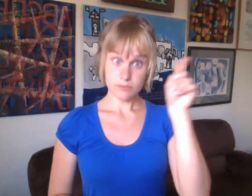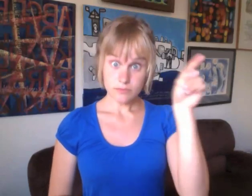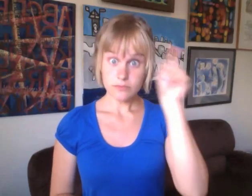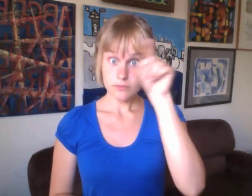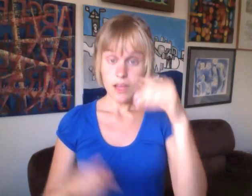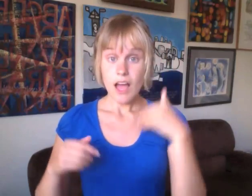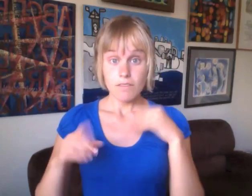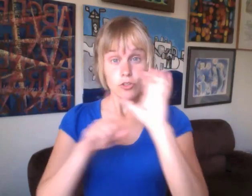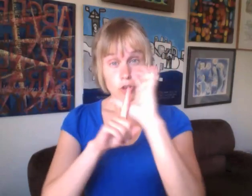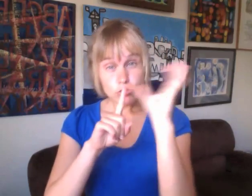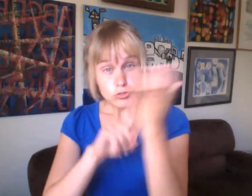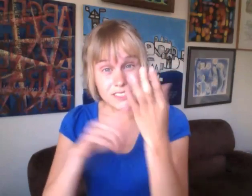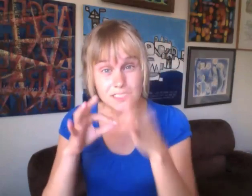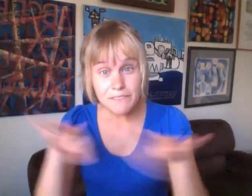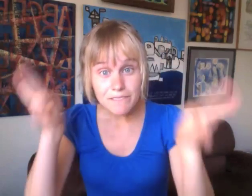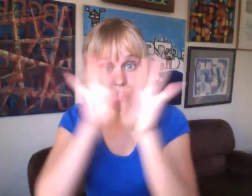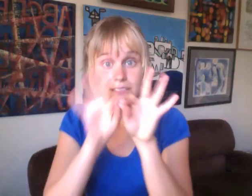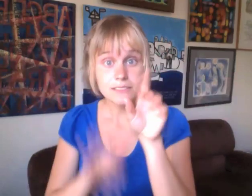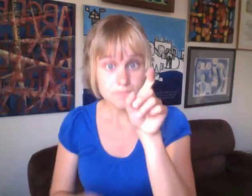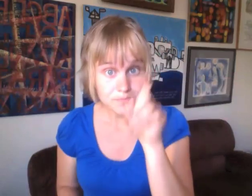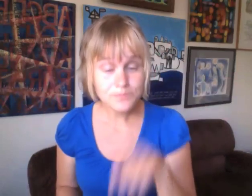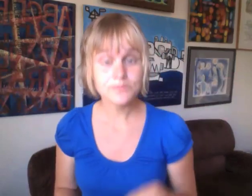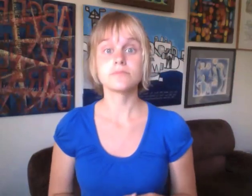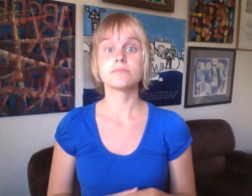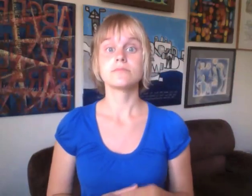Were dreadlocks a cultural significance in those groups that had them?